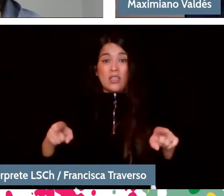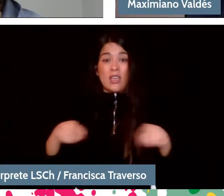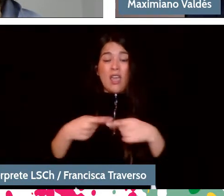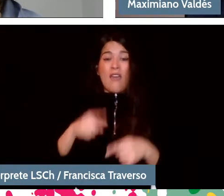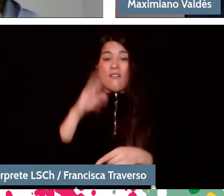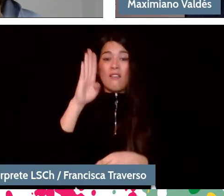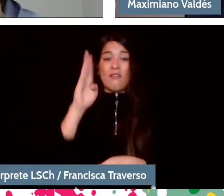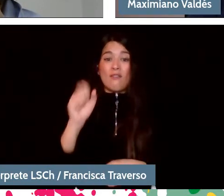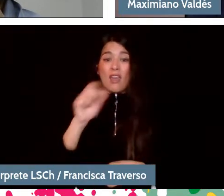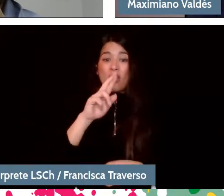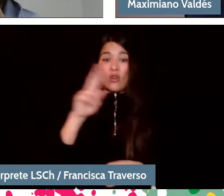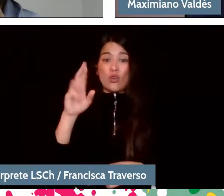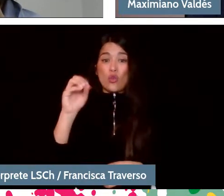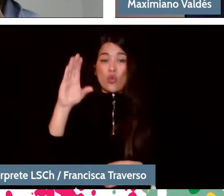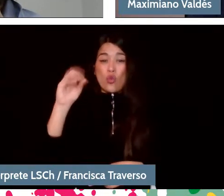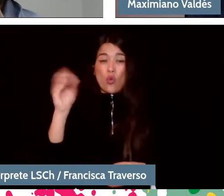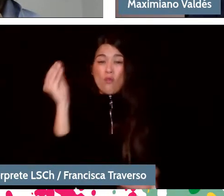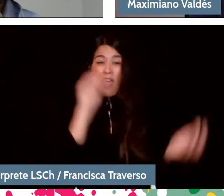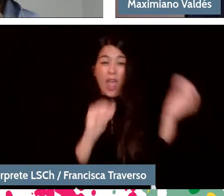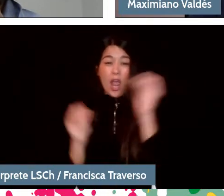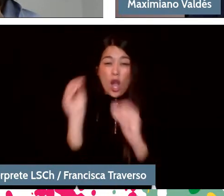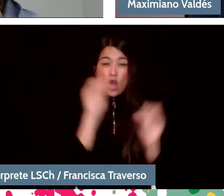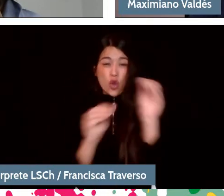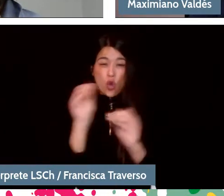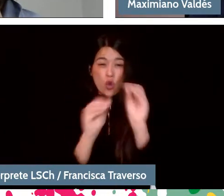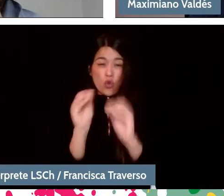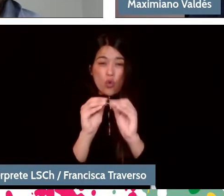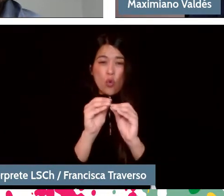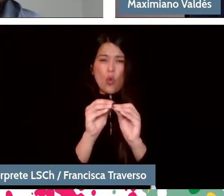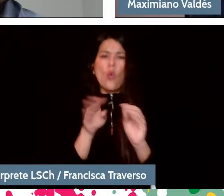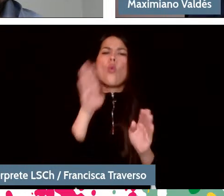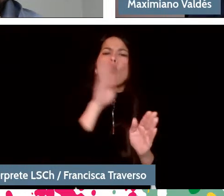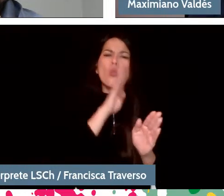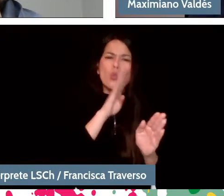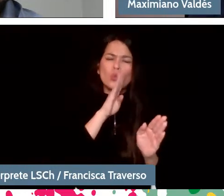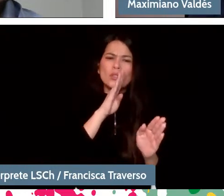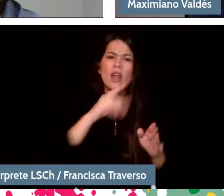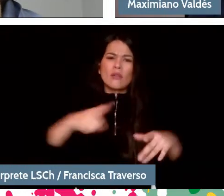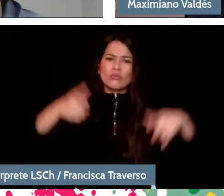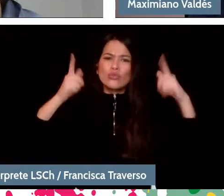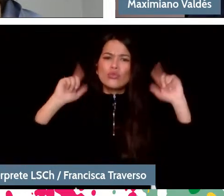was based a lot on that, on looking for a sound that was appropriate to the duration of a phrase